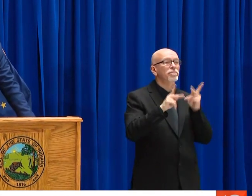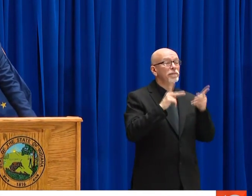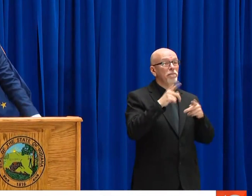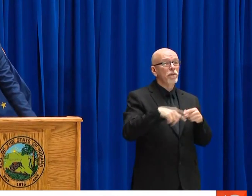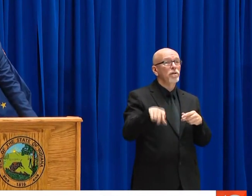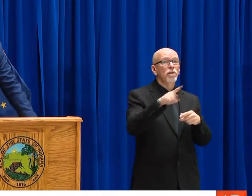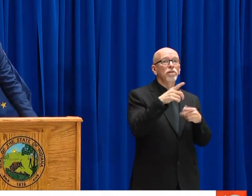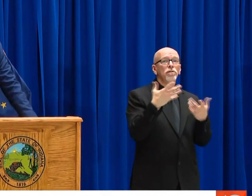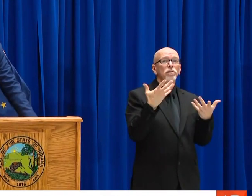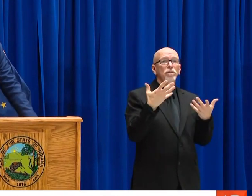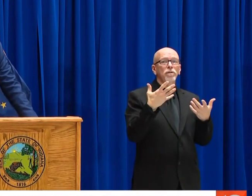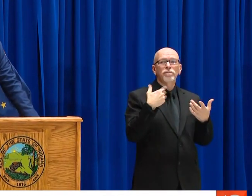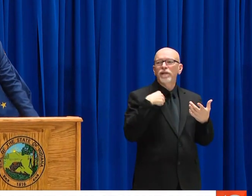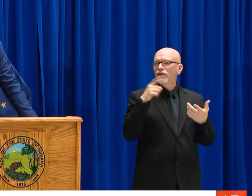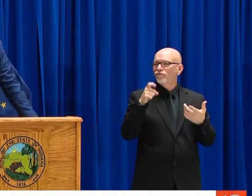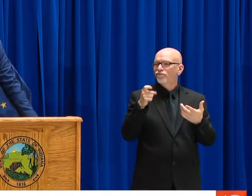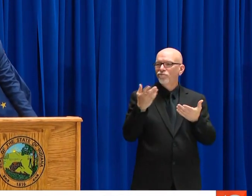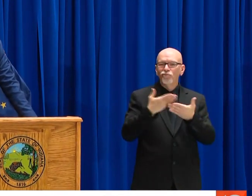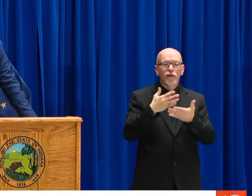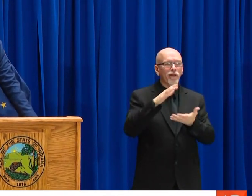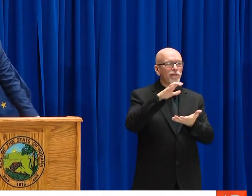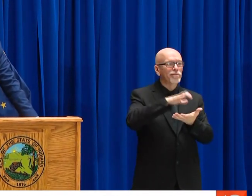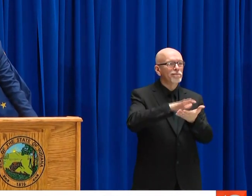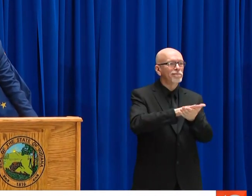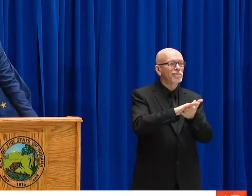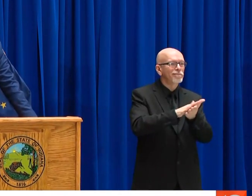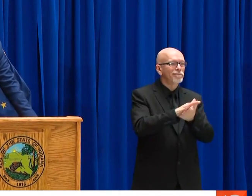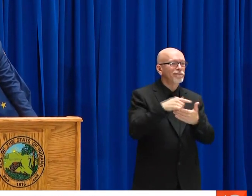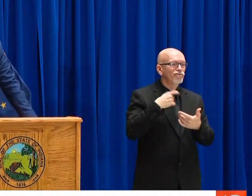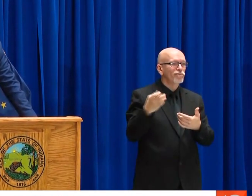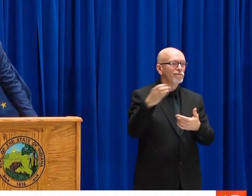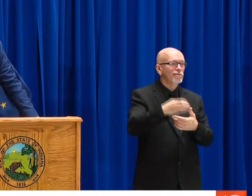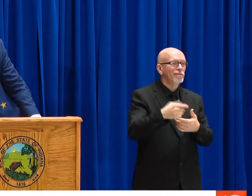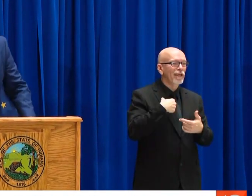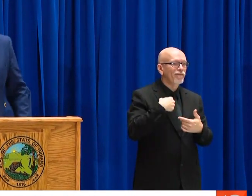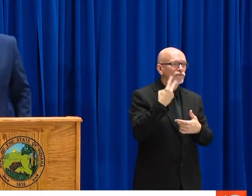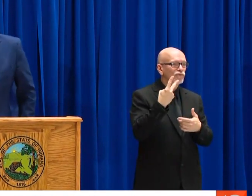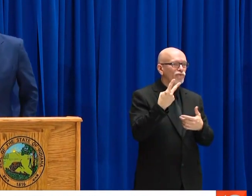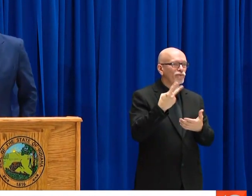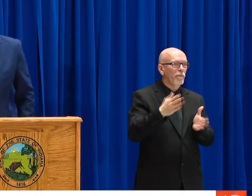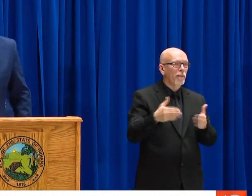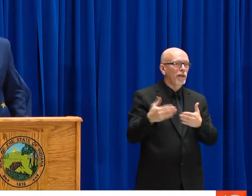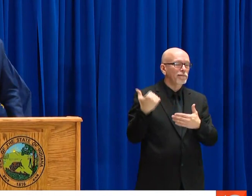WHETHER IT'S MASKS OR VENTILATOR, YOU NAME IT, GOWNS,